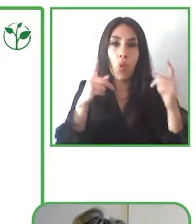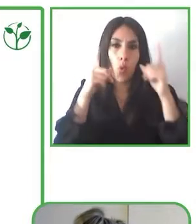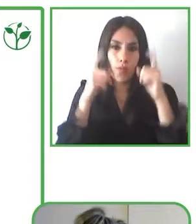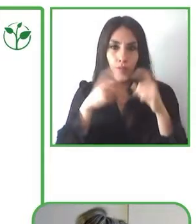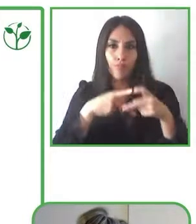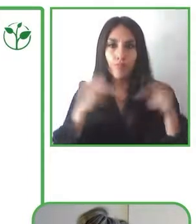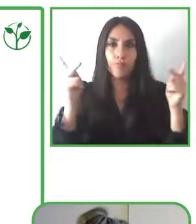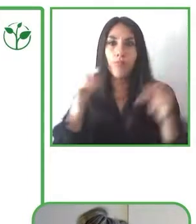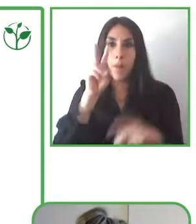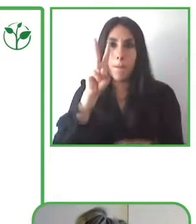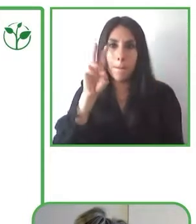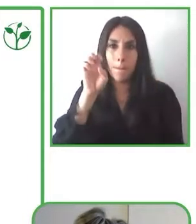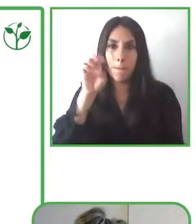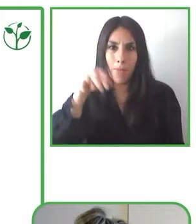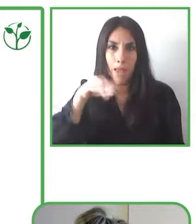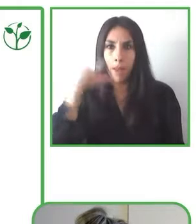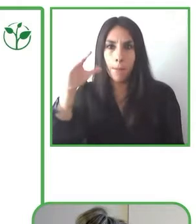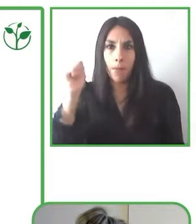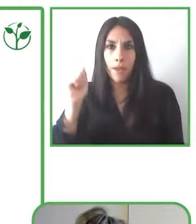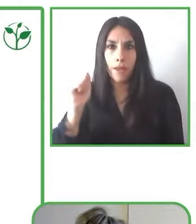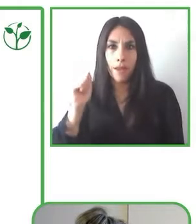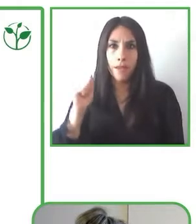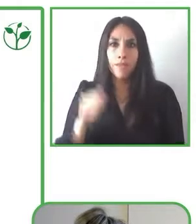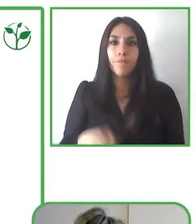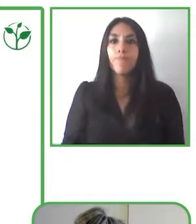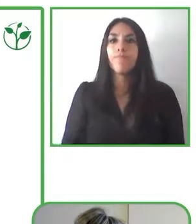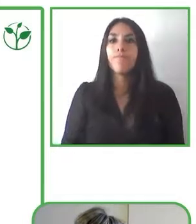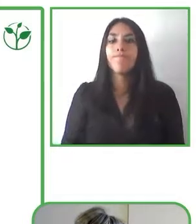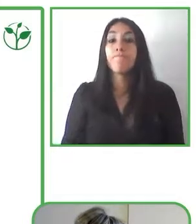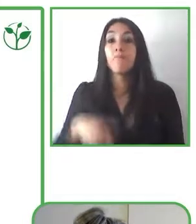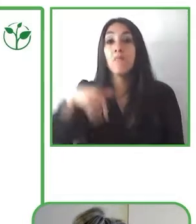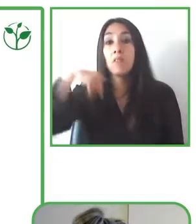of Covid 19 to draw attention to that.